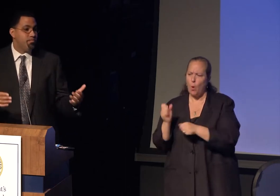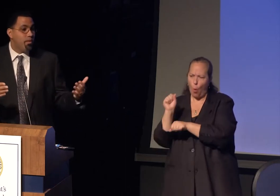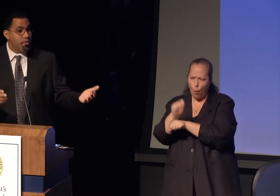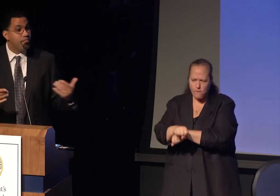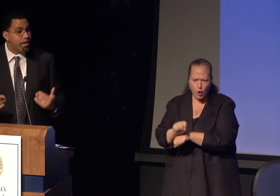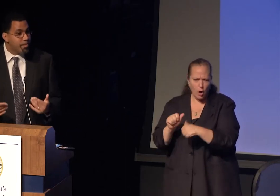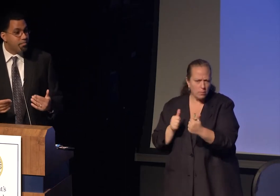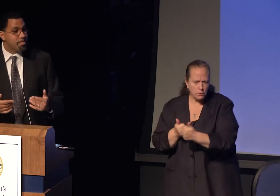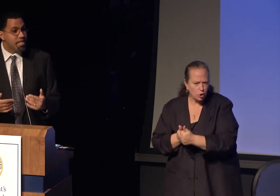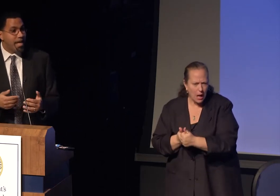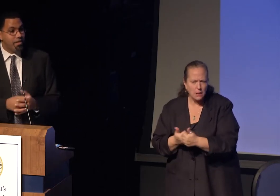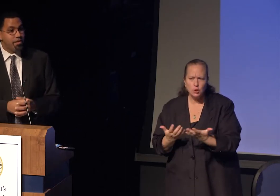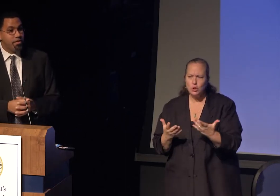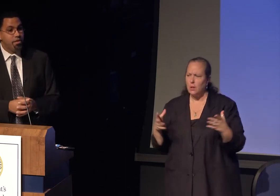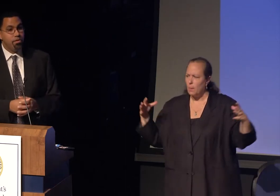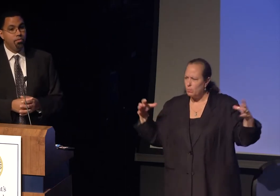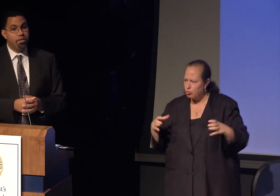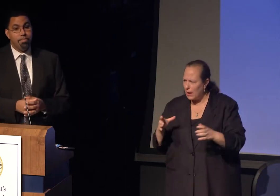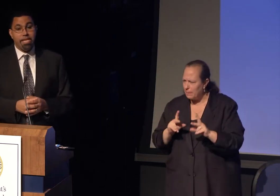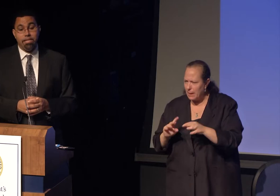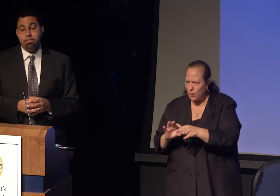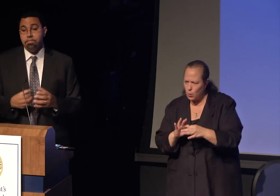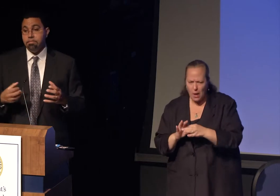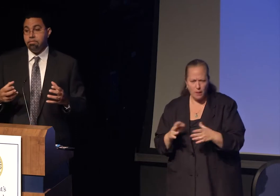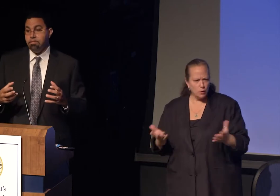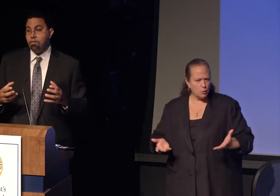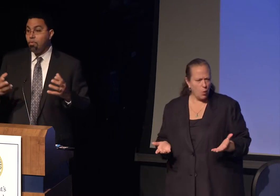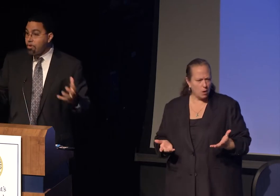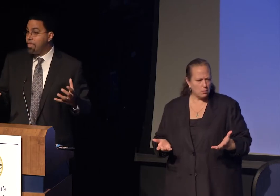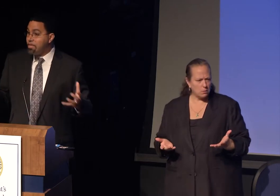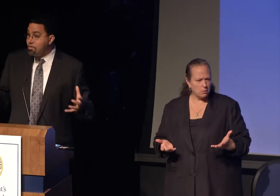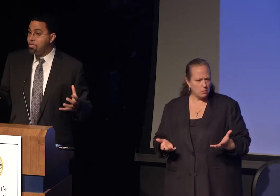what will bring people together will be the work that you do,